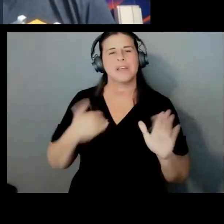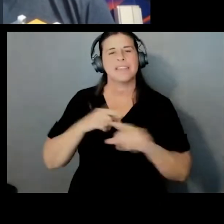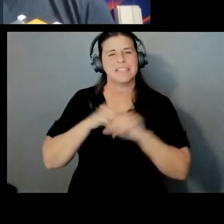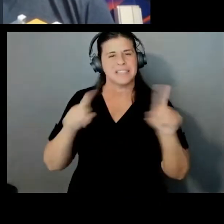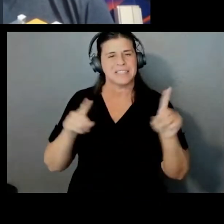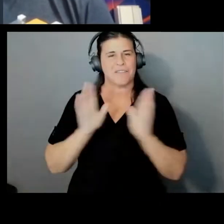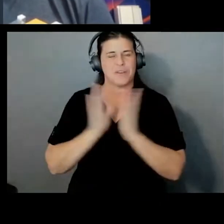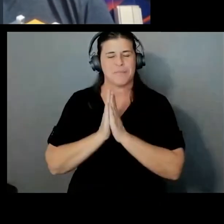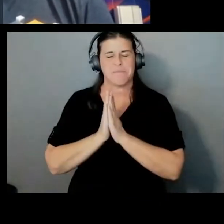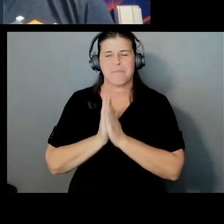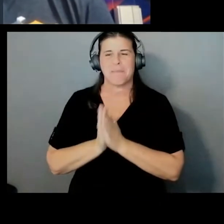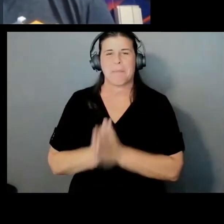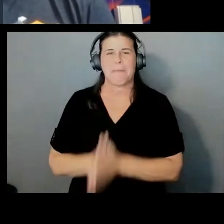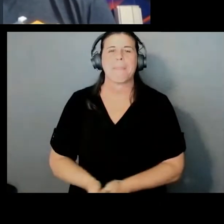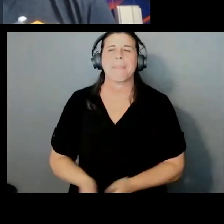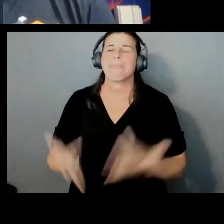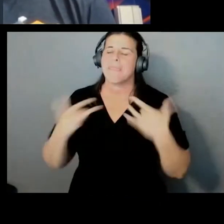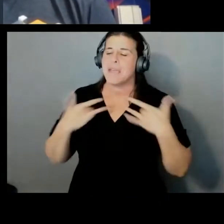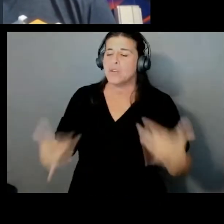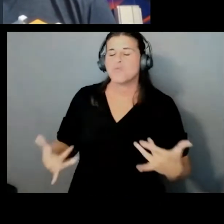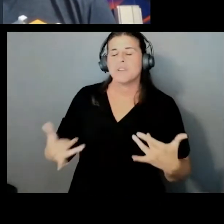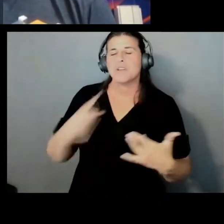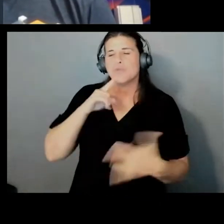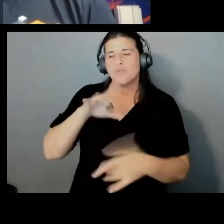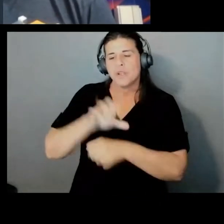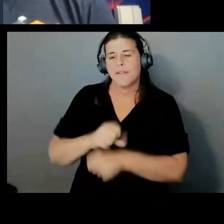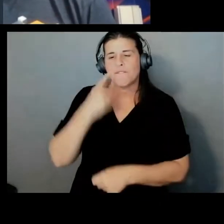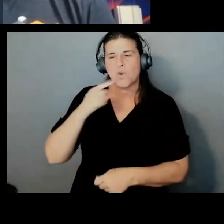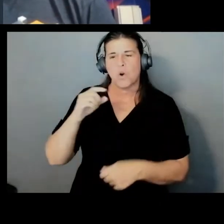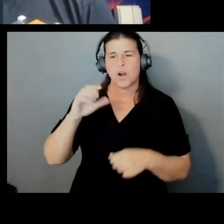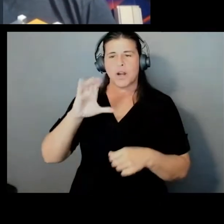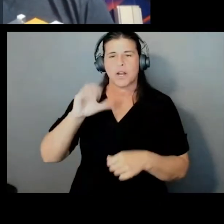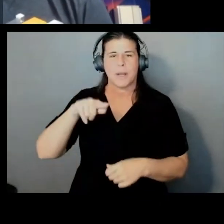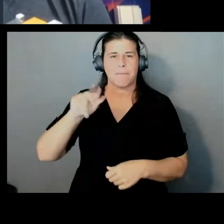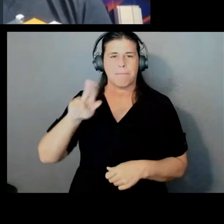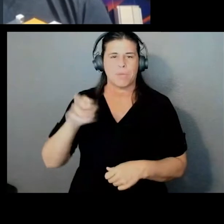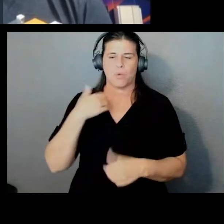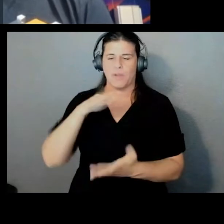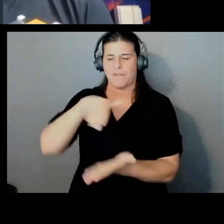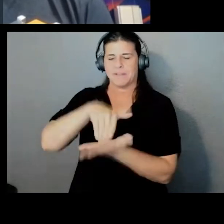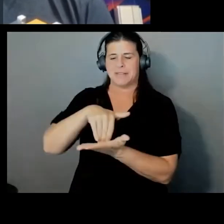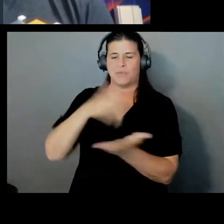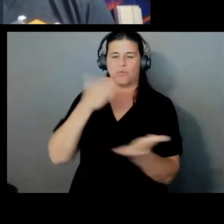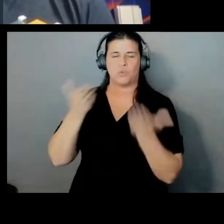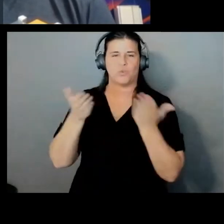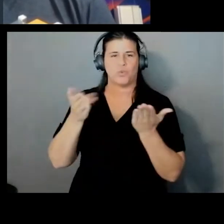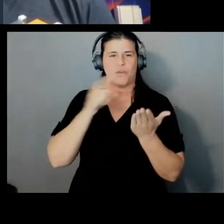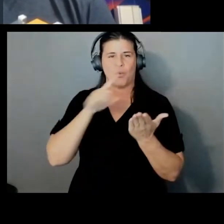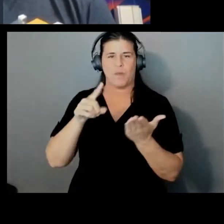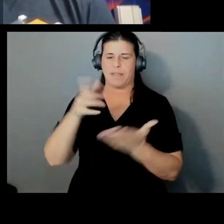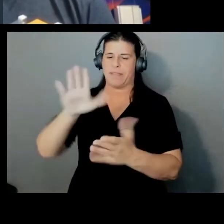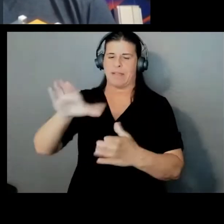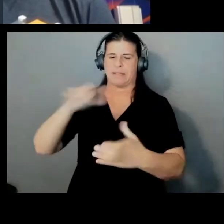Traditionally, in compute, we have this centralized server that's the source of all knowledge. From an attacker standpoint,